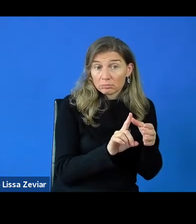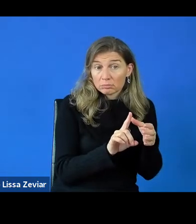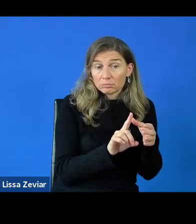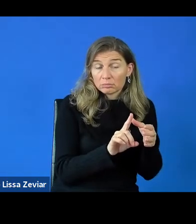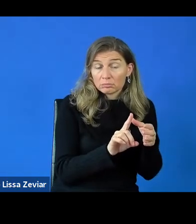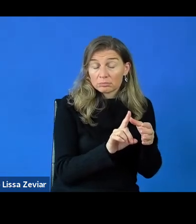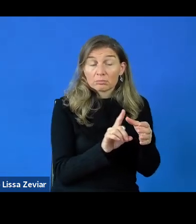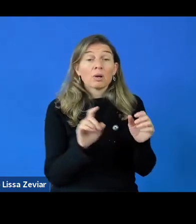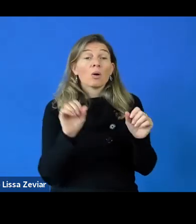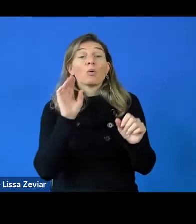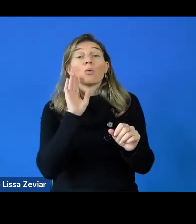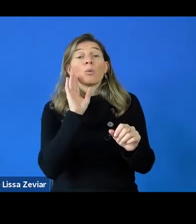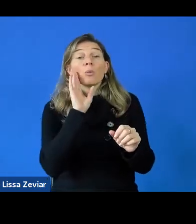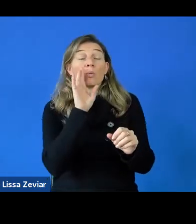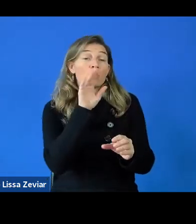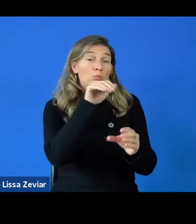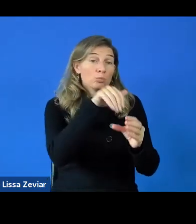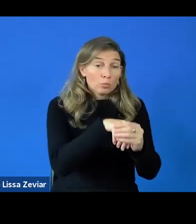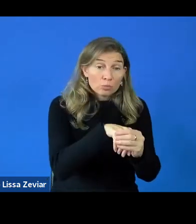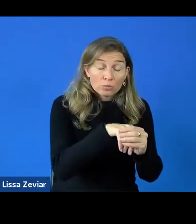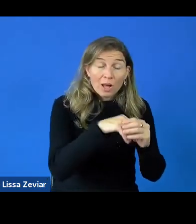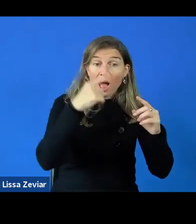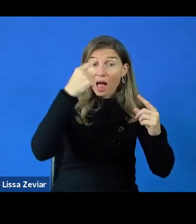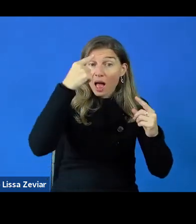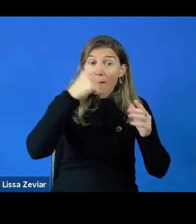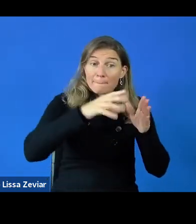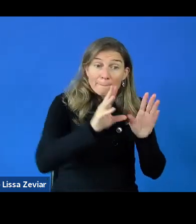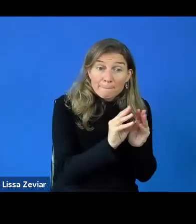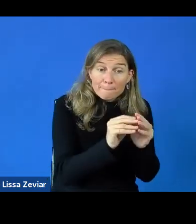and developing your own ideas, agenda and objectives.